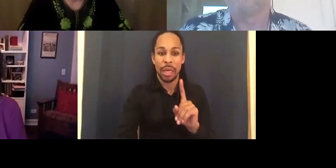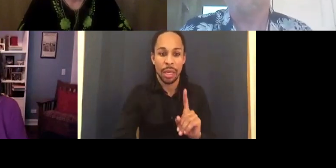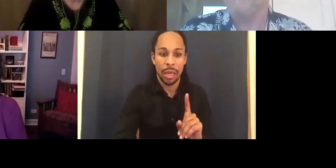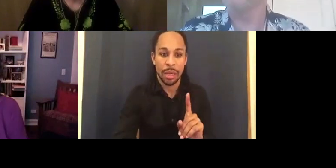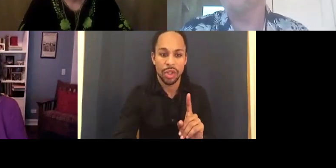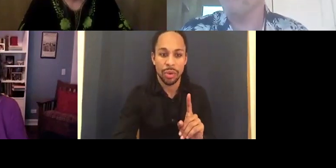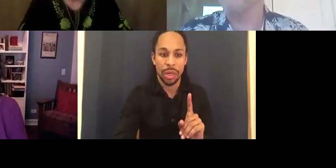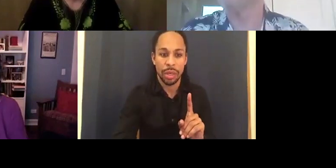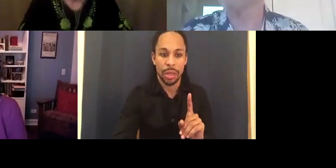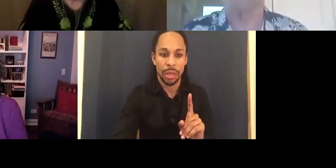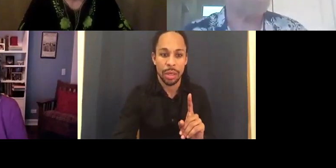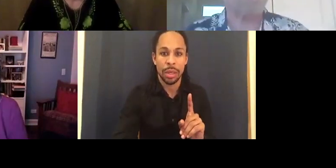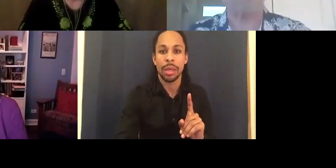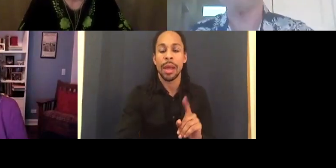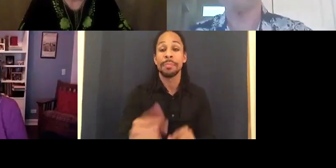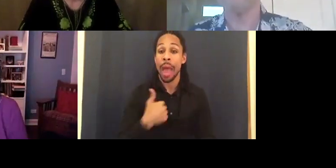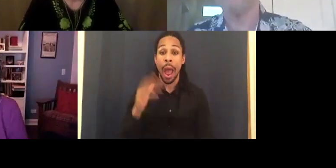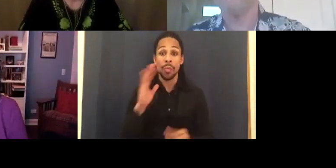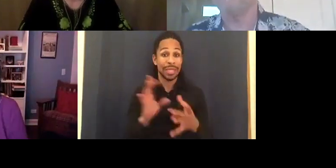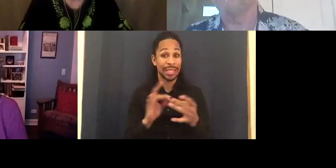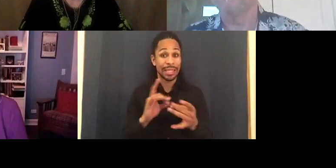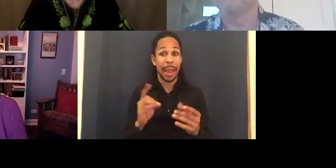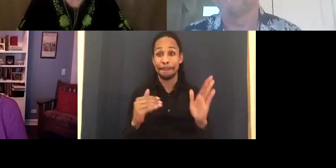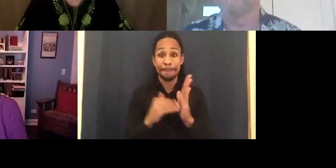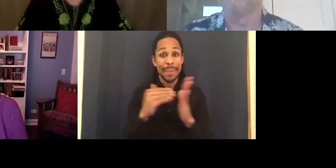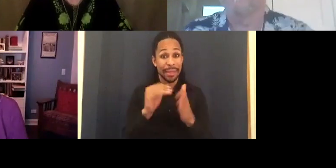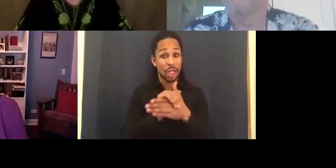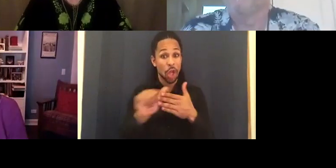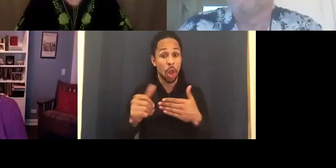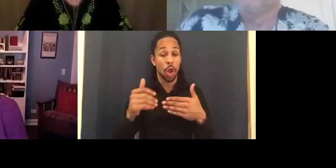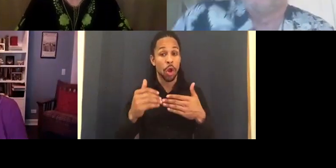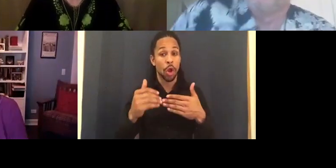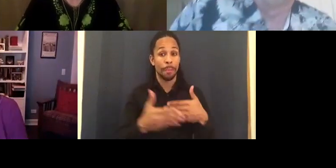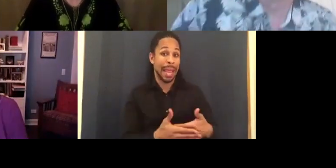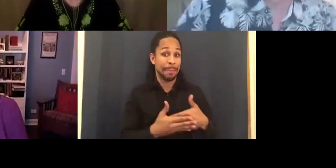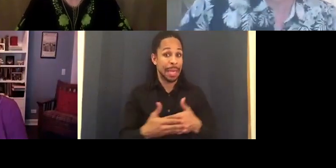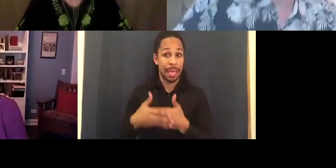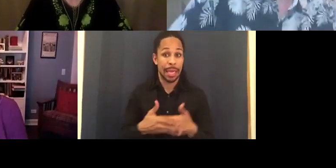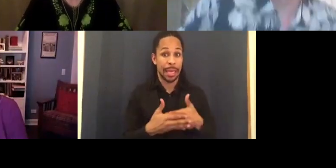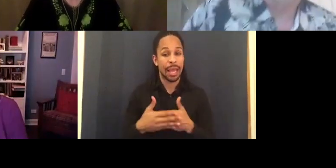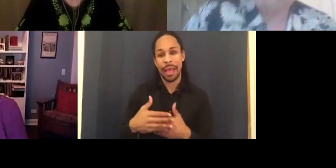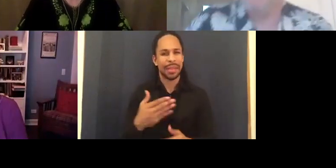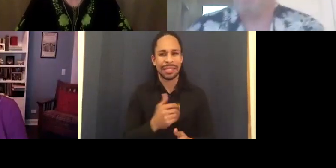The reason I was so angry with that movie was just it suckered everybody in.